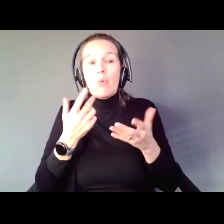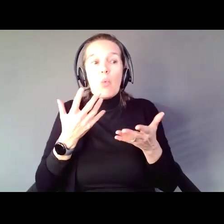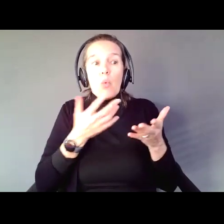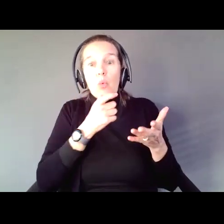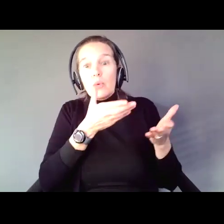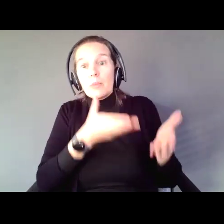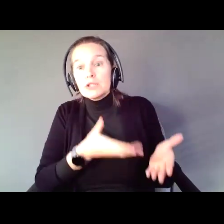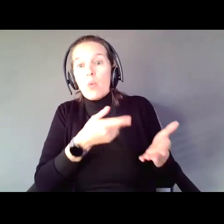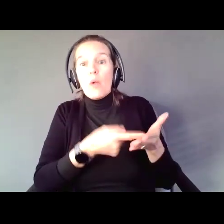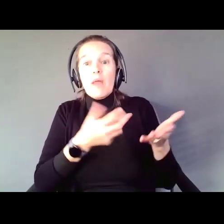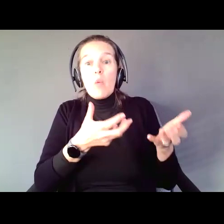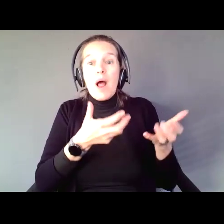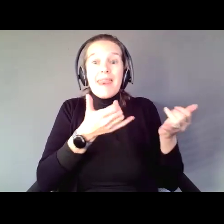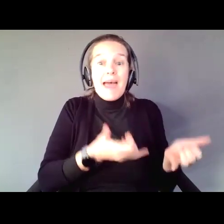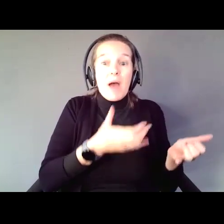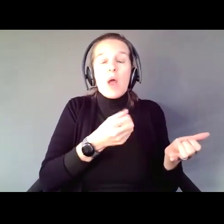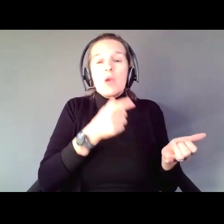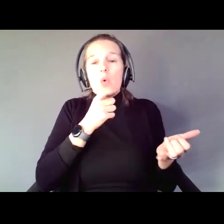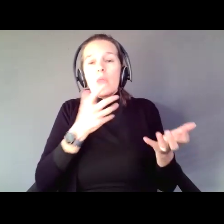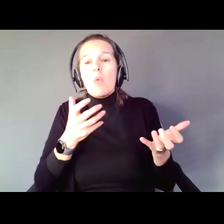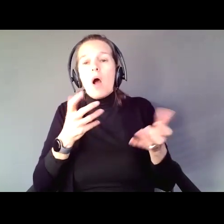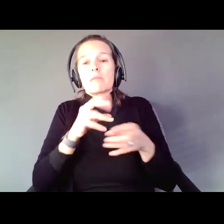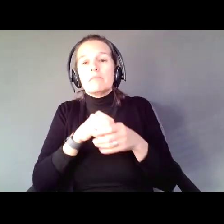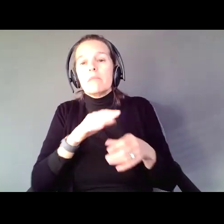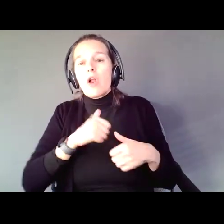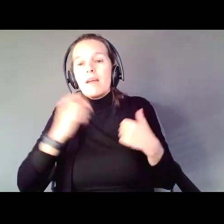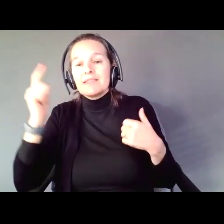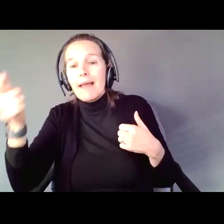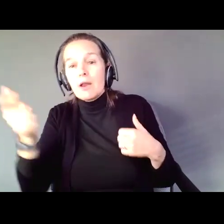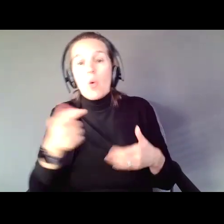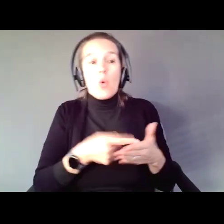in their lives now and and who they want in their lives later. The things they want to do now and later. Their goals,